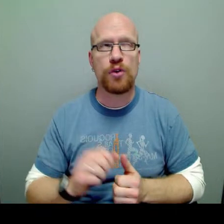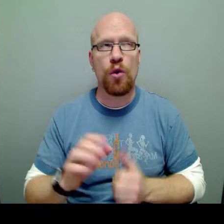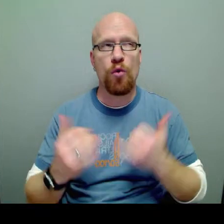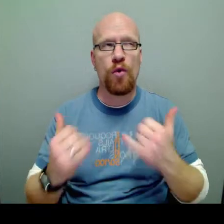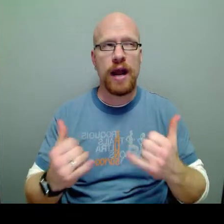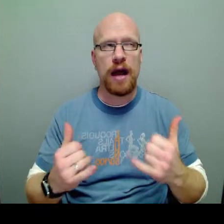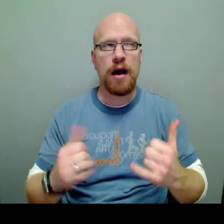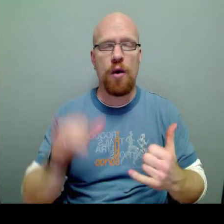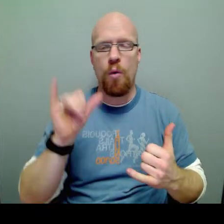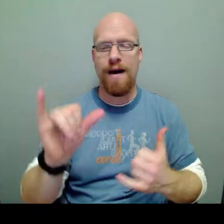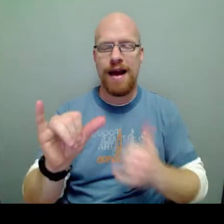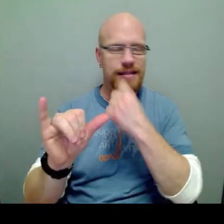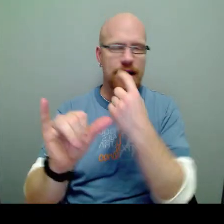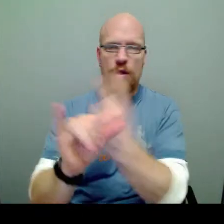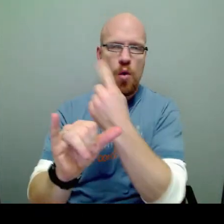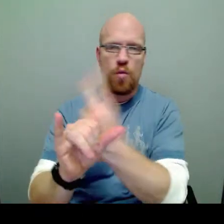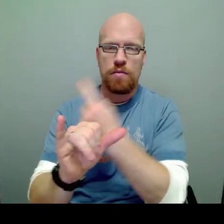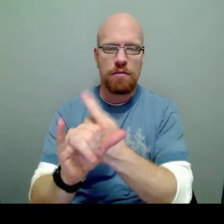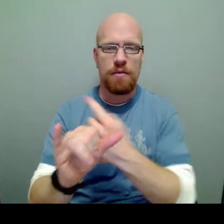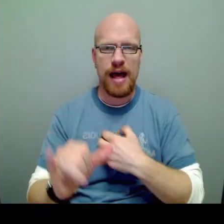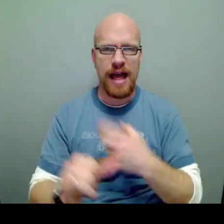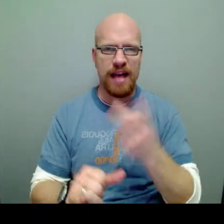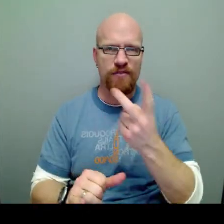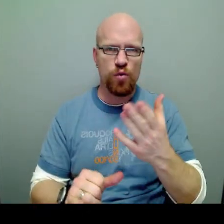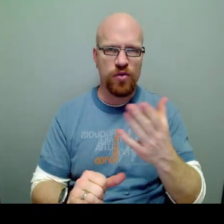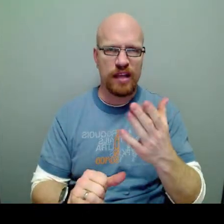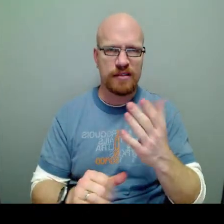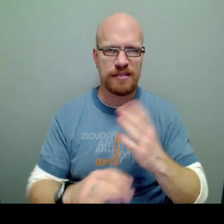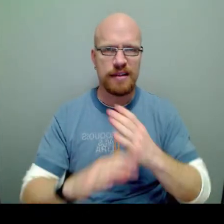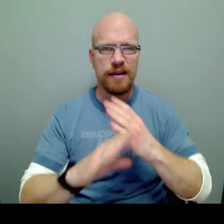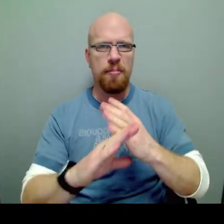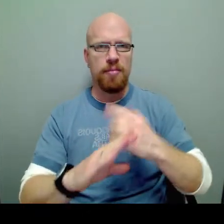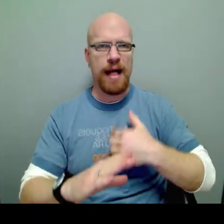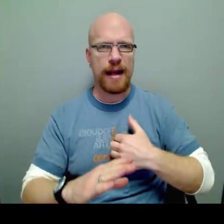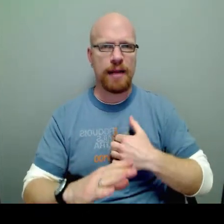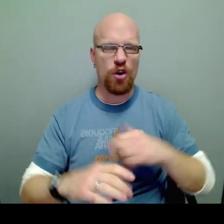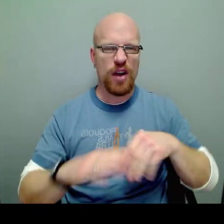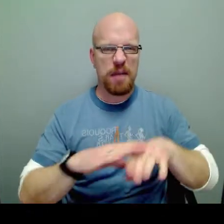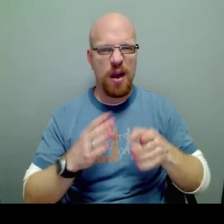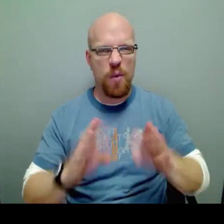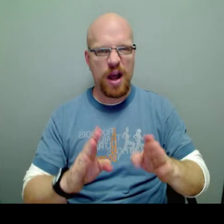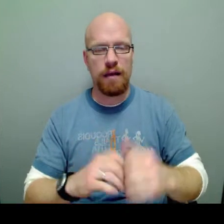So right now, Y is not alone. I have two things blocking me, in my way.